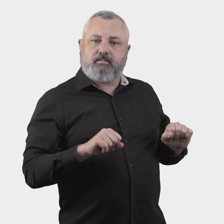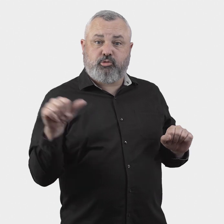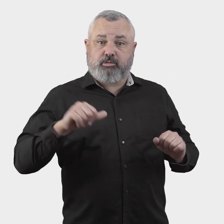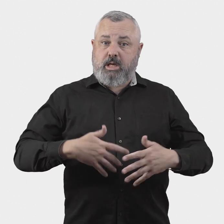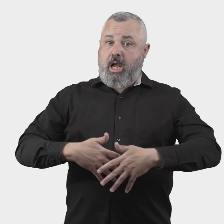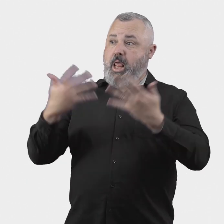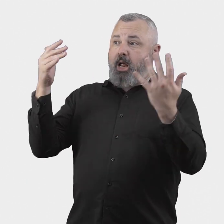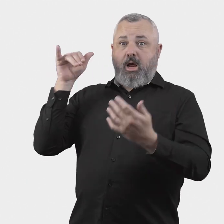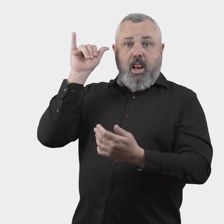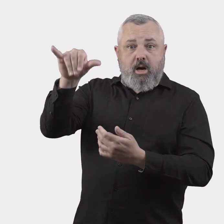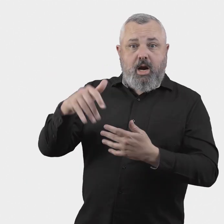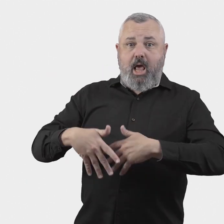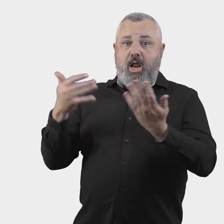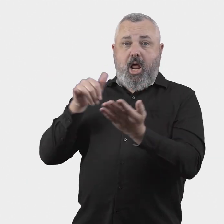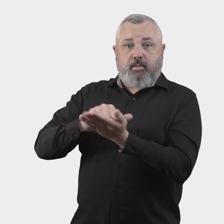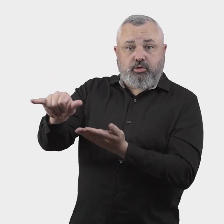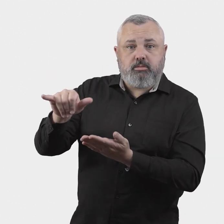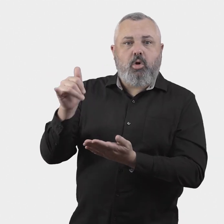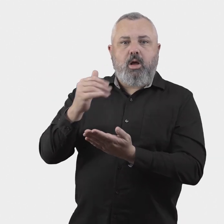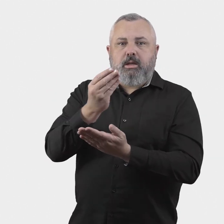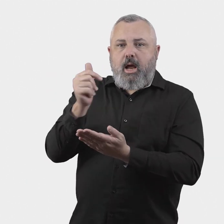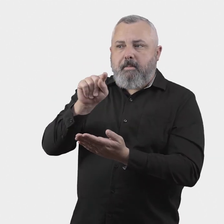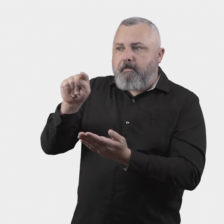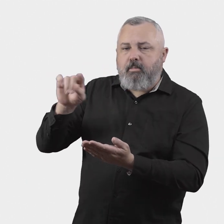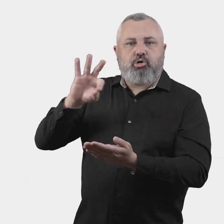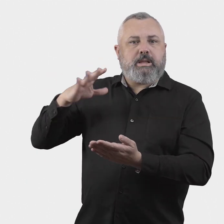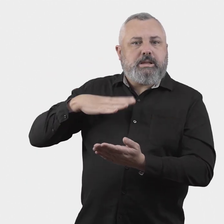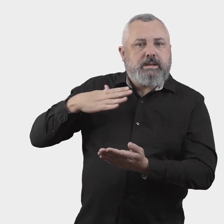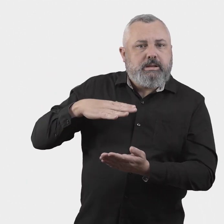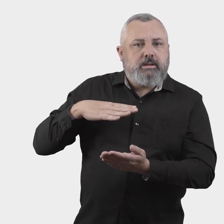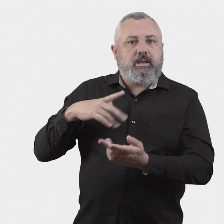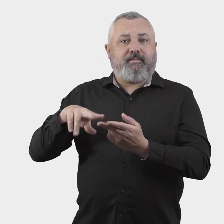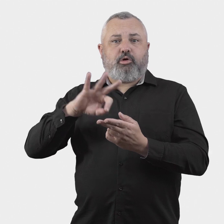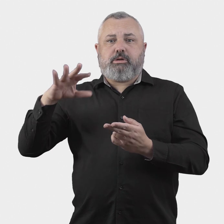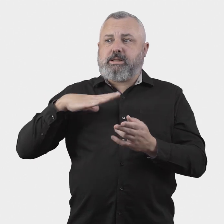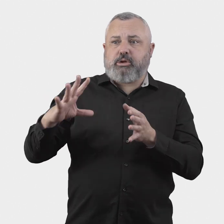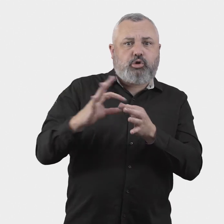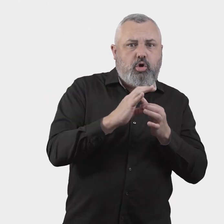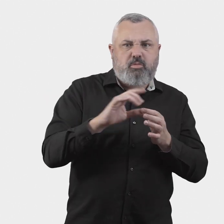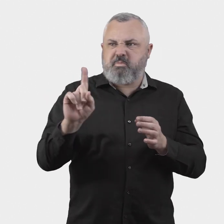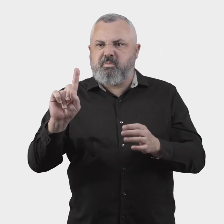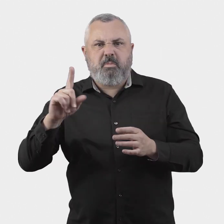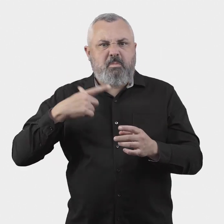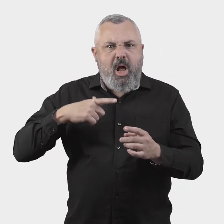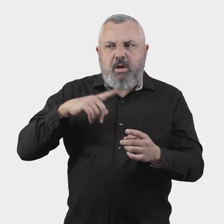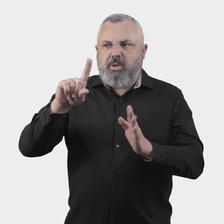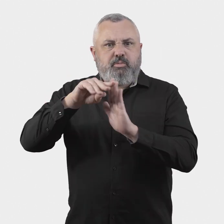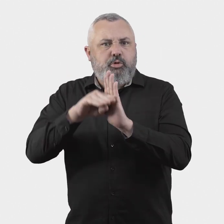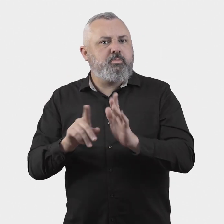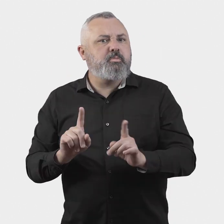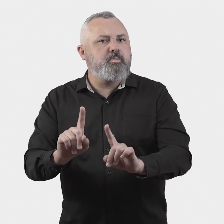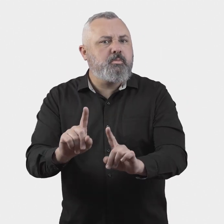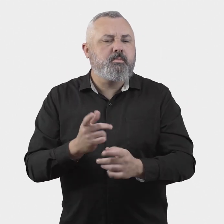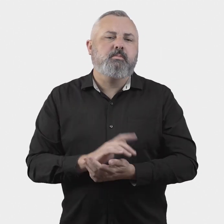Should there be any exemptions and, if so, on what grounds?